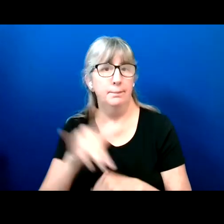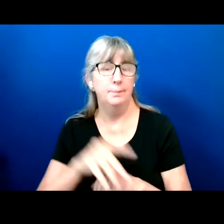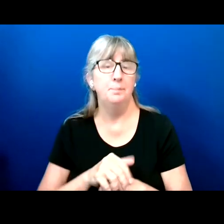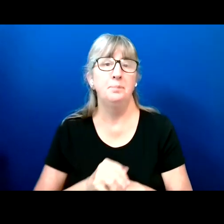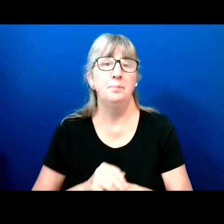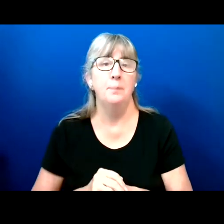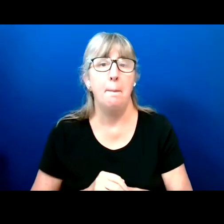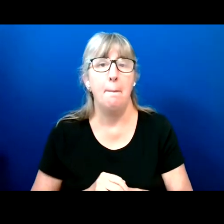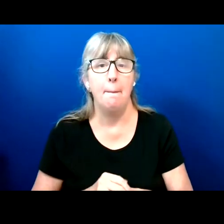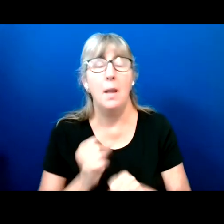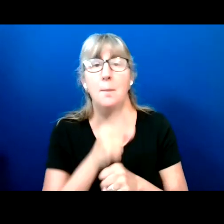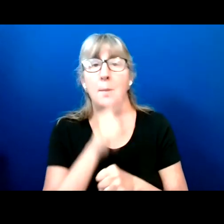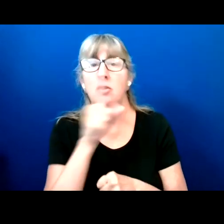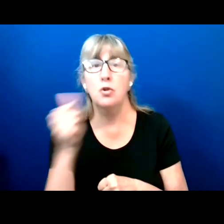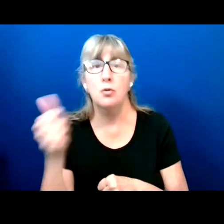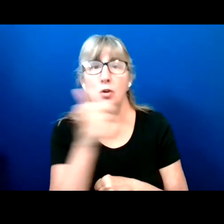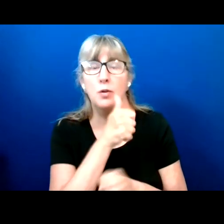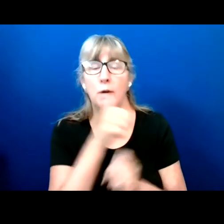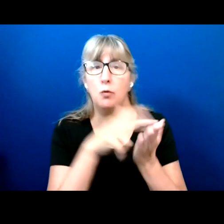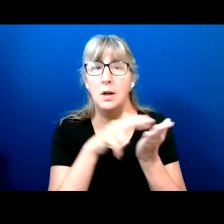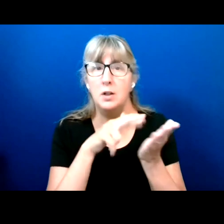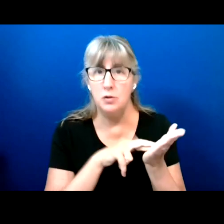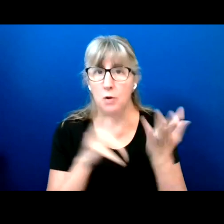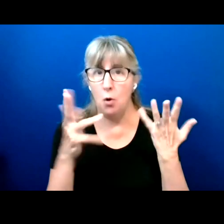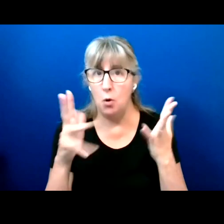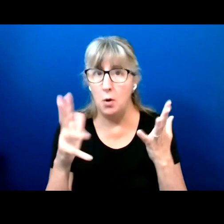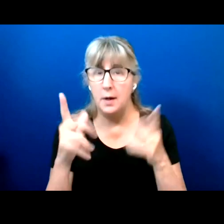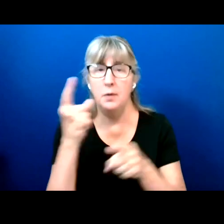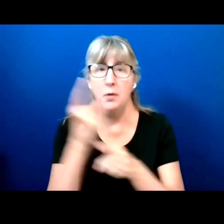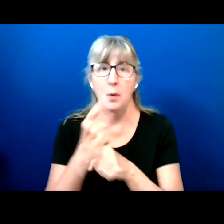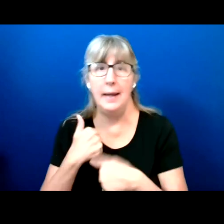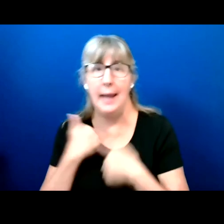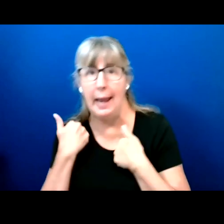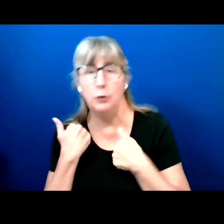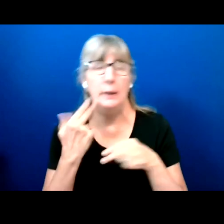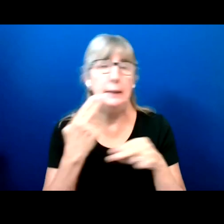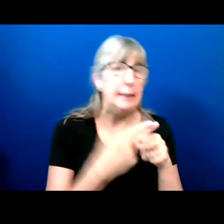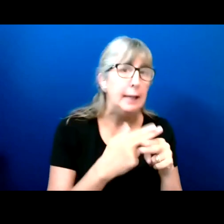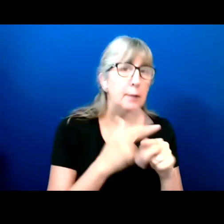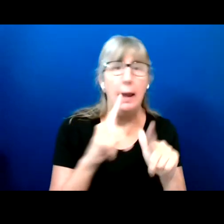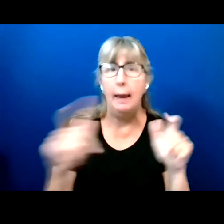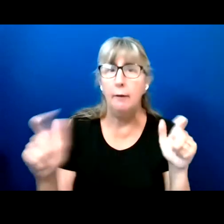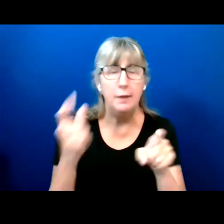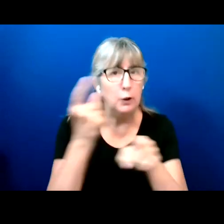sure you're registered to vote with the correct address and name and everything.